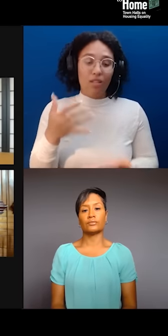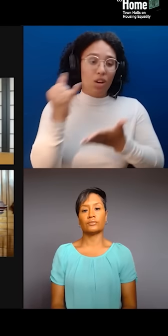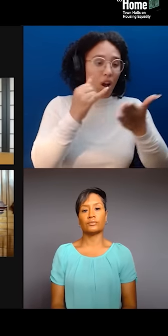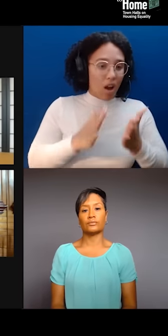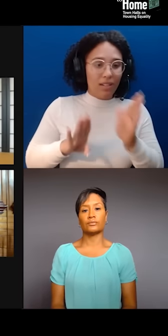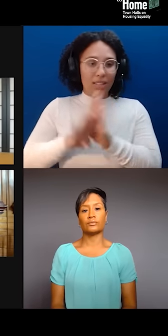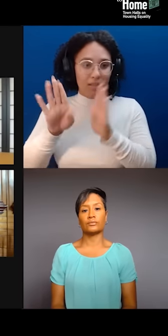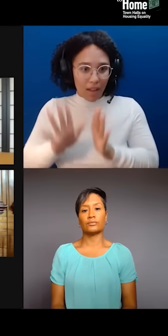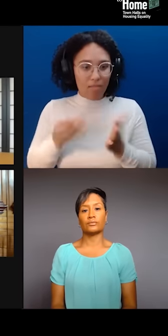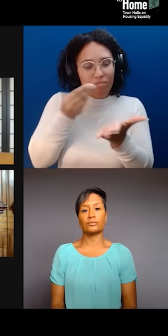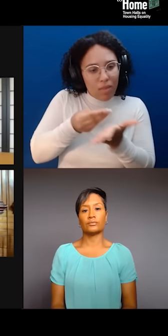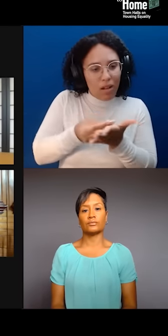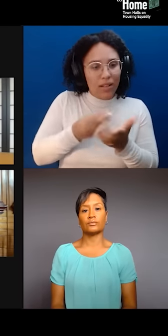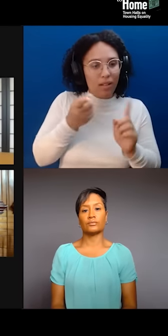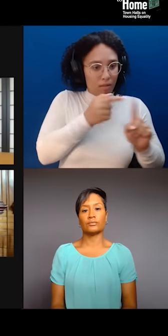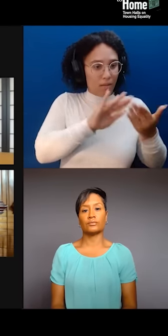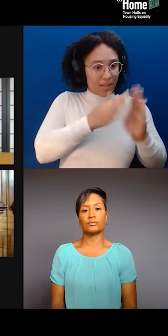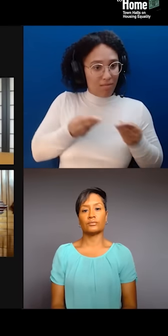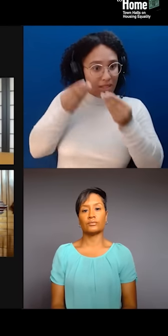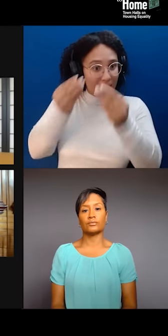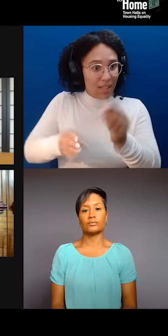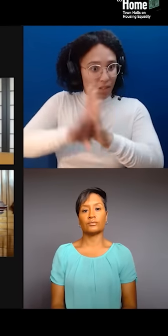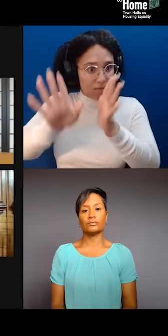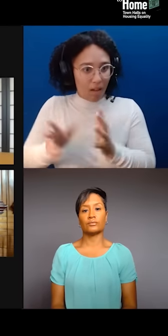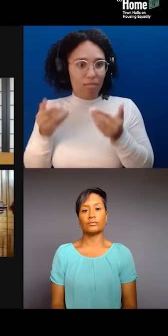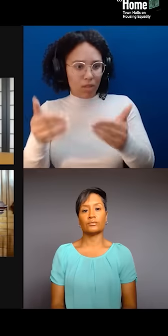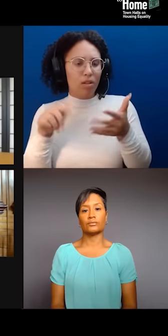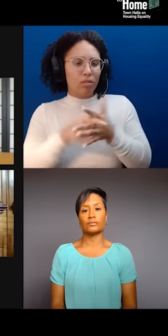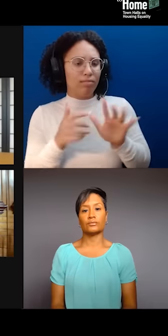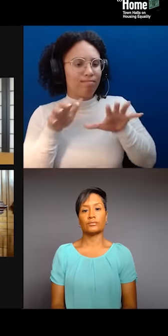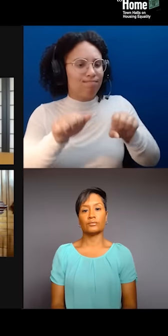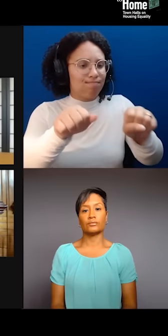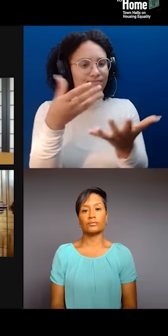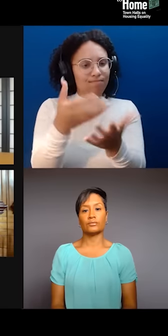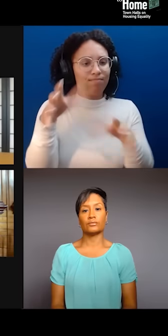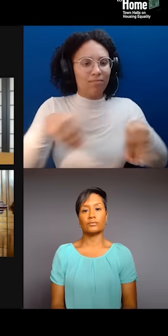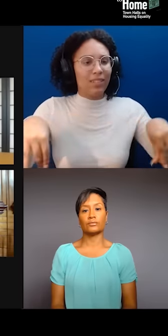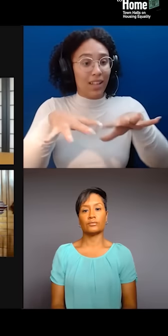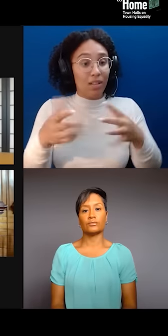And so, what we're seeing is really a result of that. And so, you have tenants, about 90% of the folks